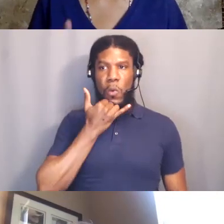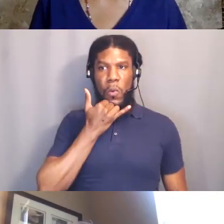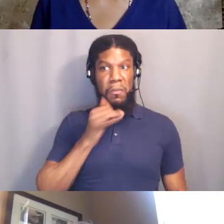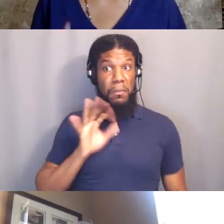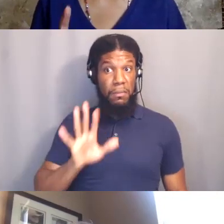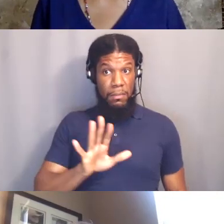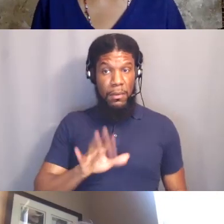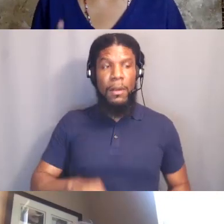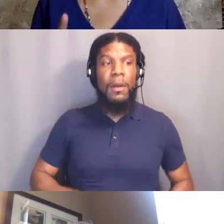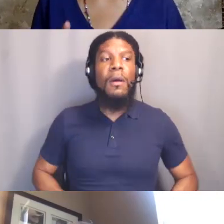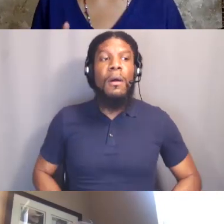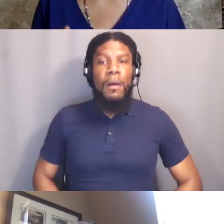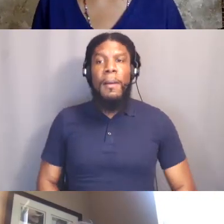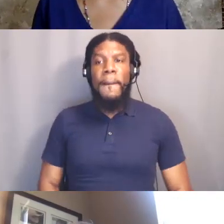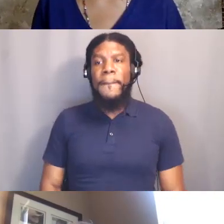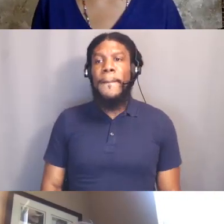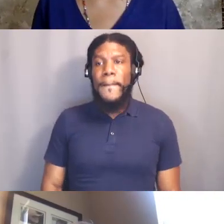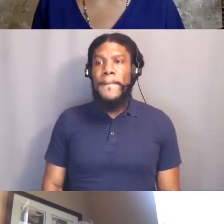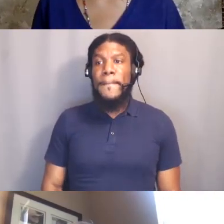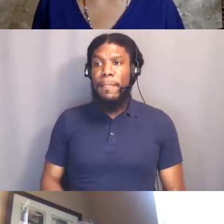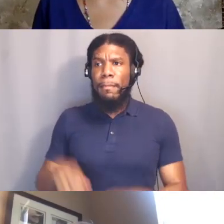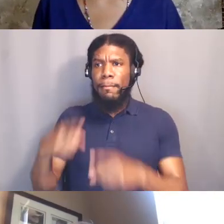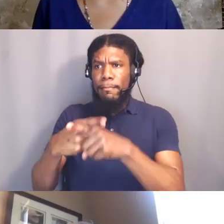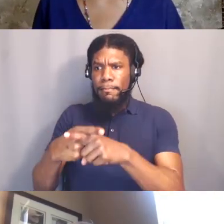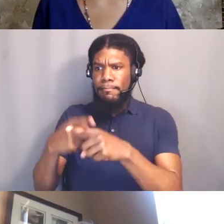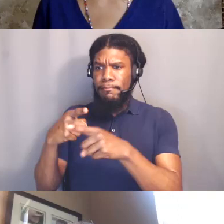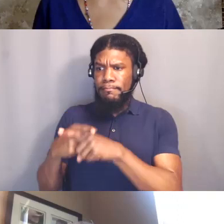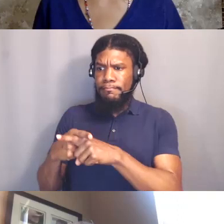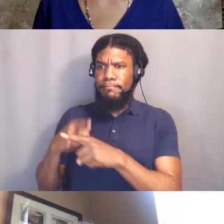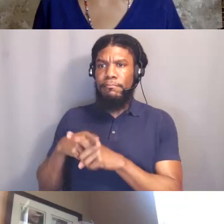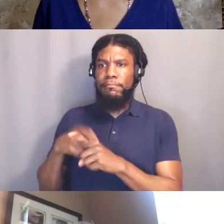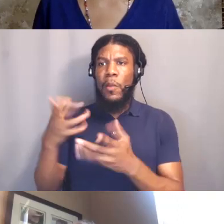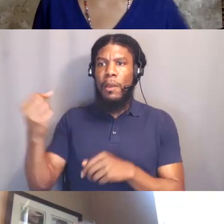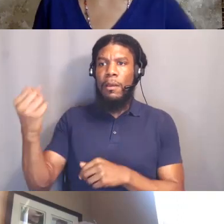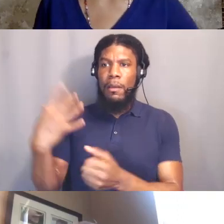are ones that are actually extremely difficult to overcome. And